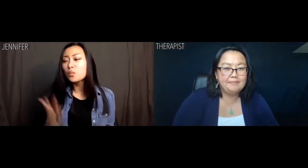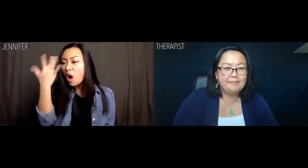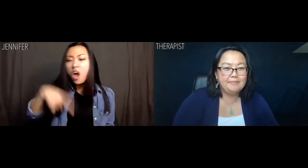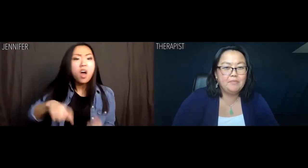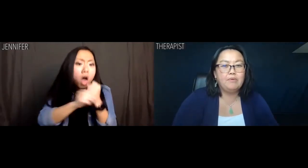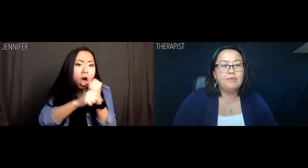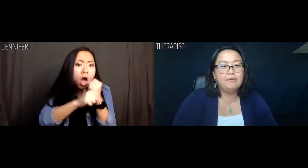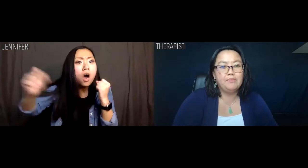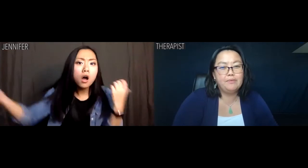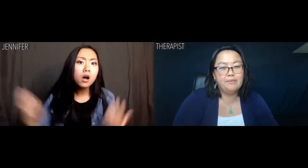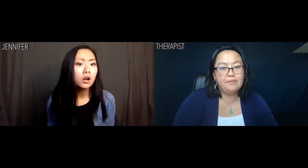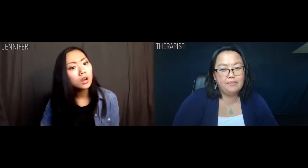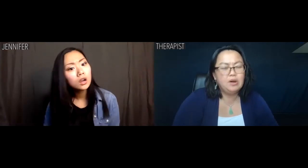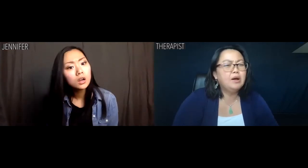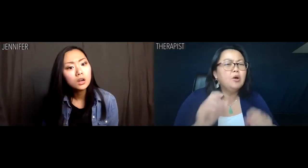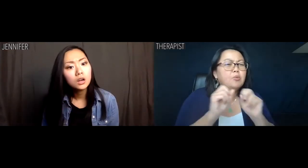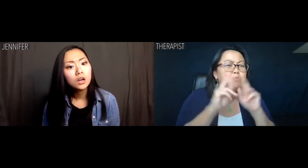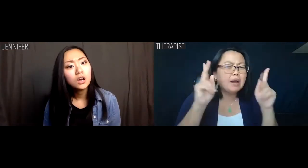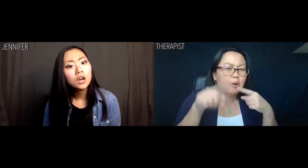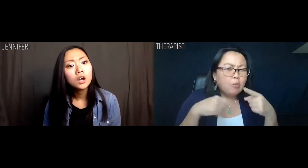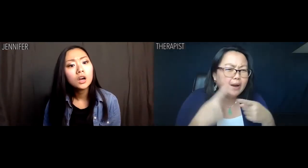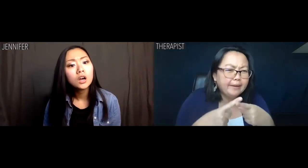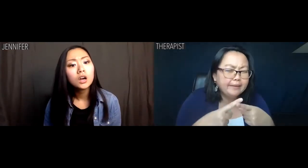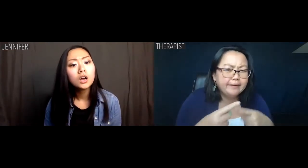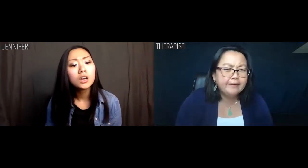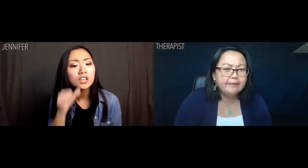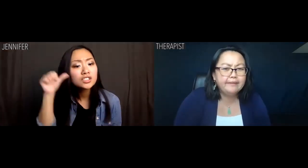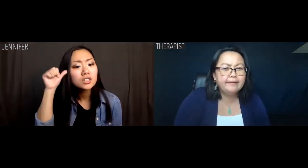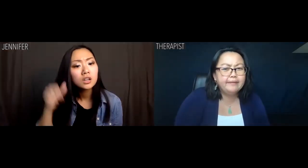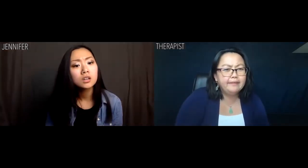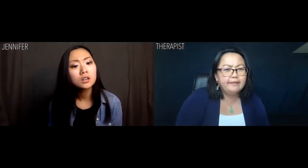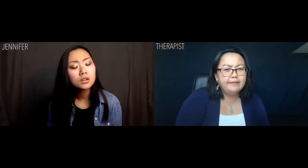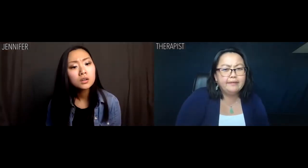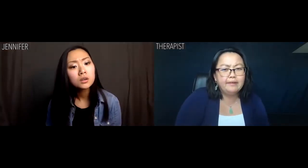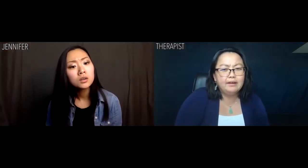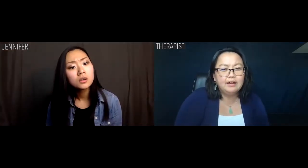Why is this taking so long? Therapist: This breakup happened when? Jennifer: Yesterday.